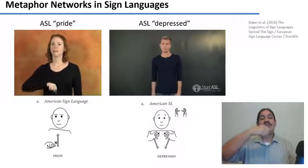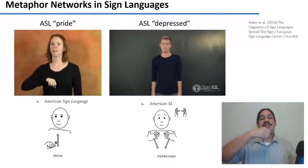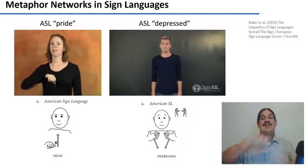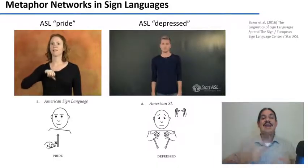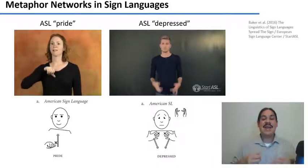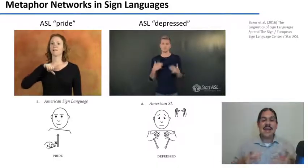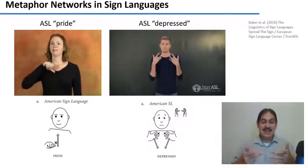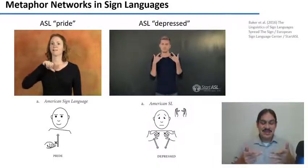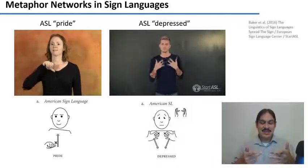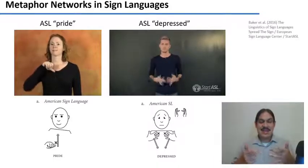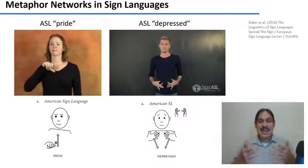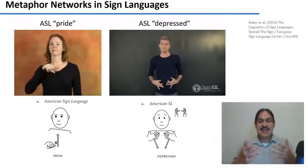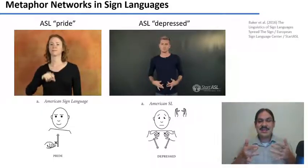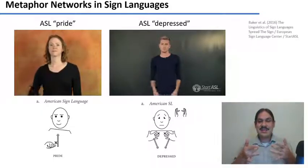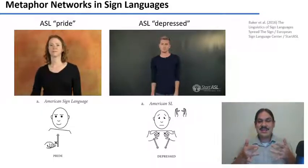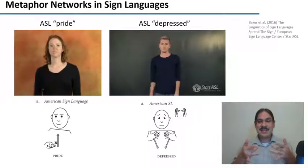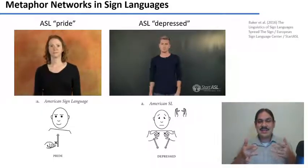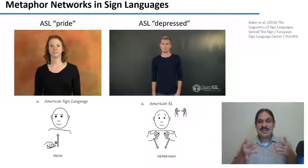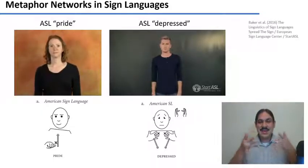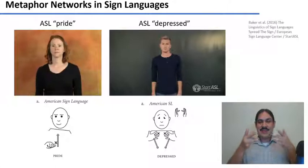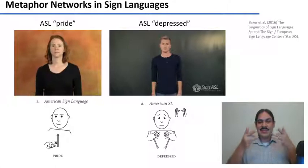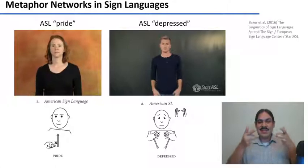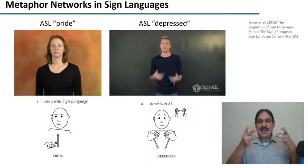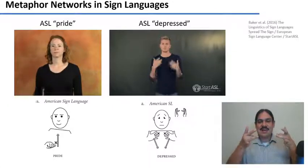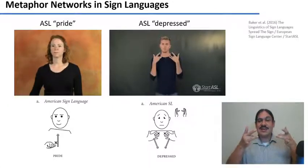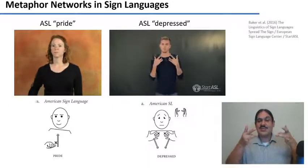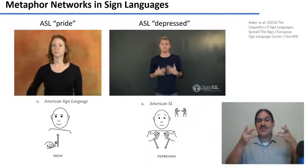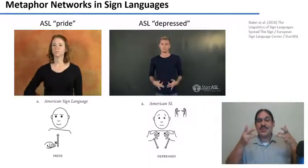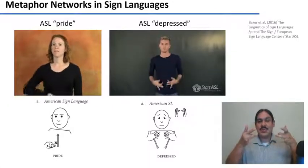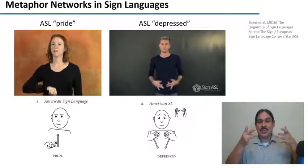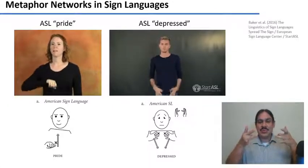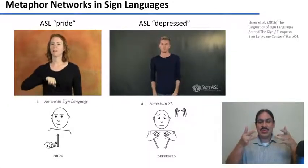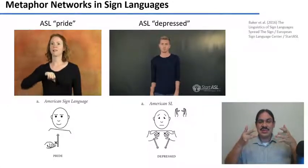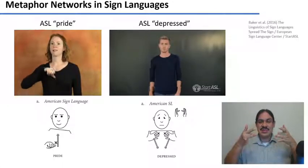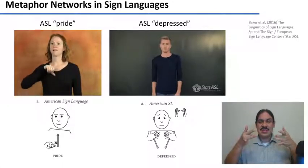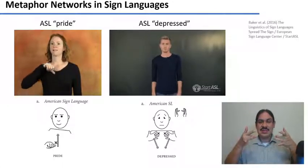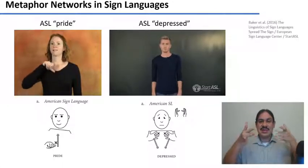signs move up